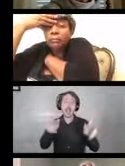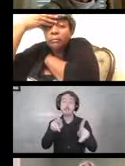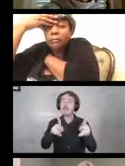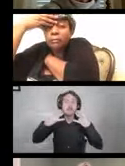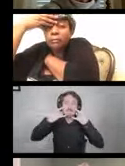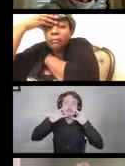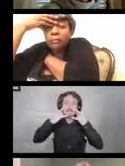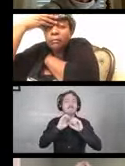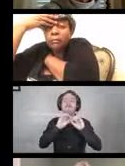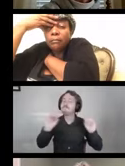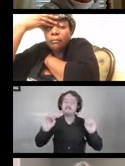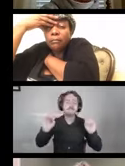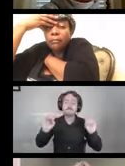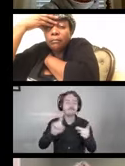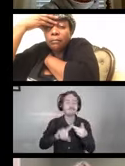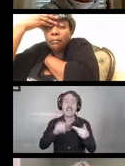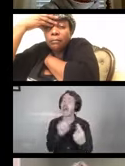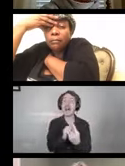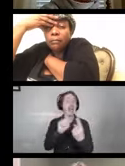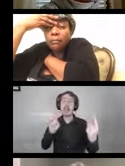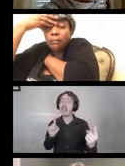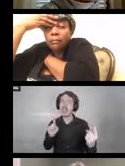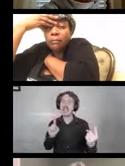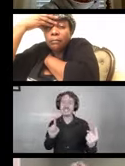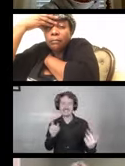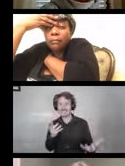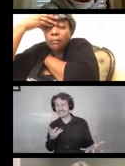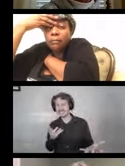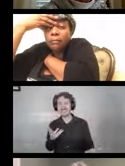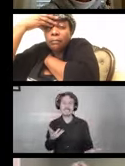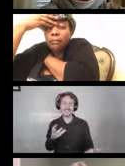and not social distancing. When watching TV or movies